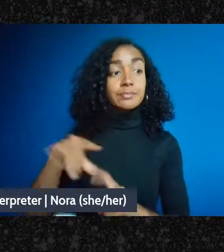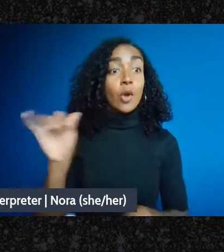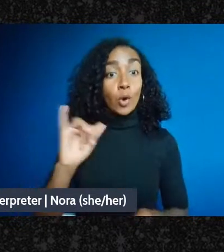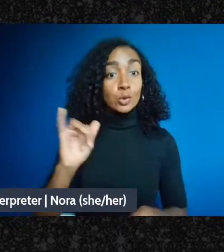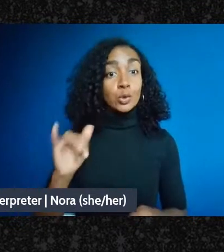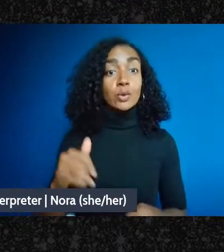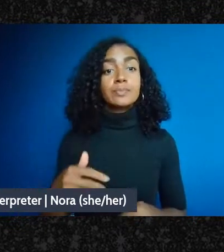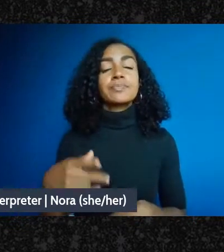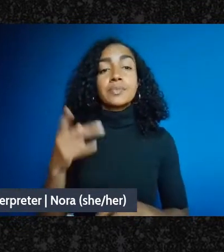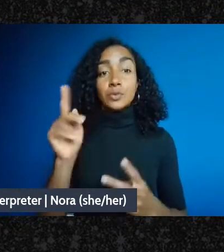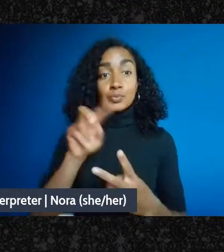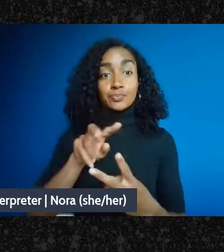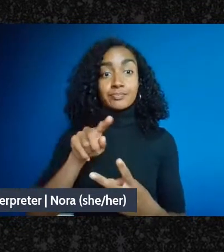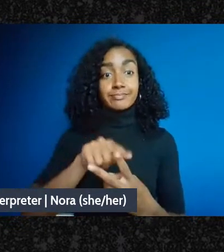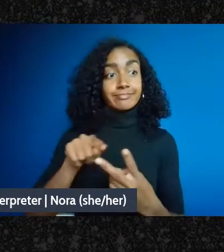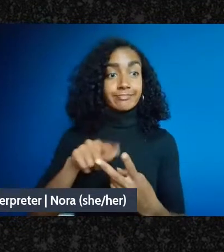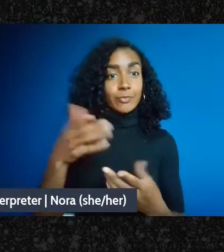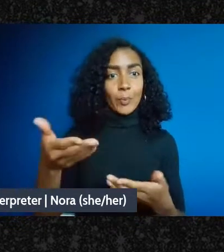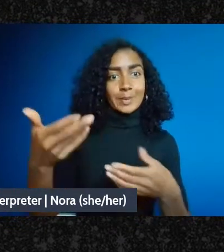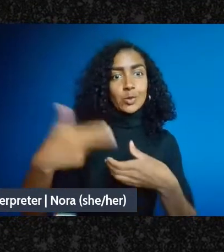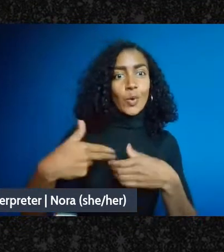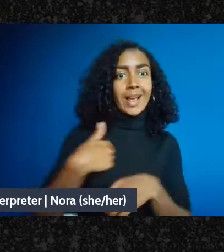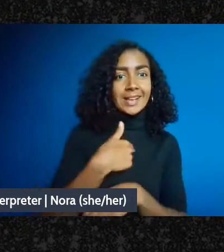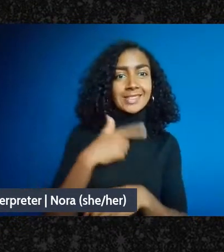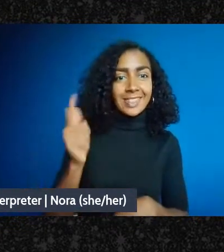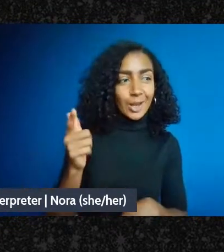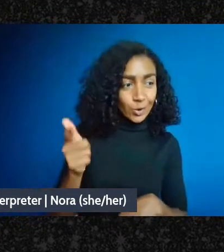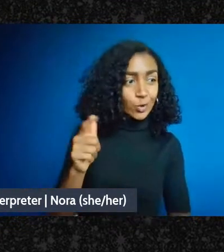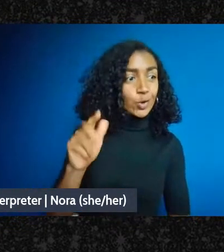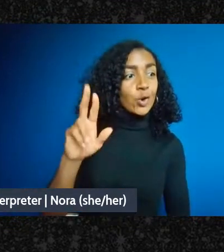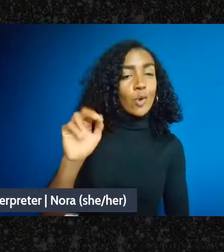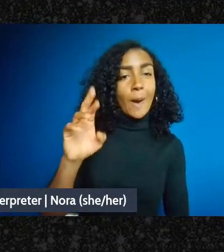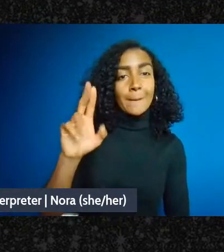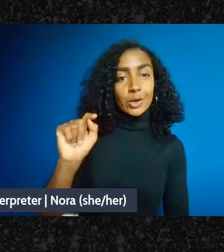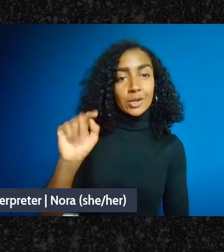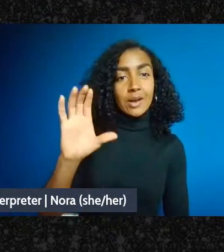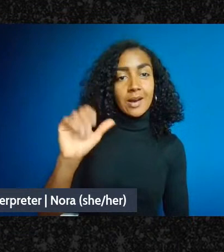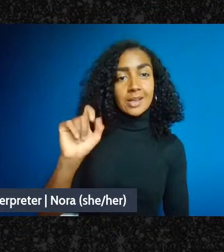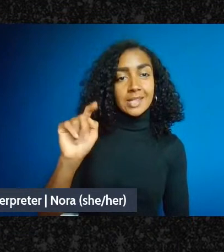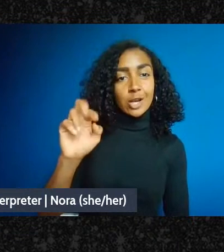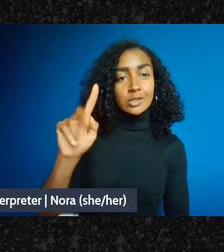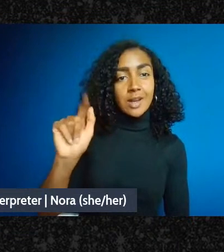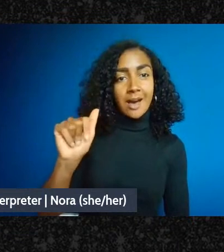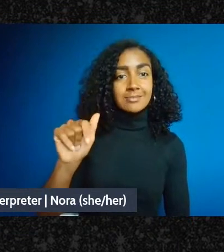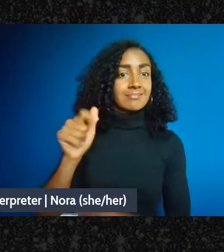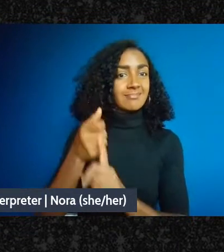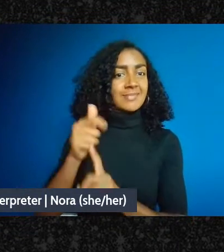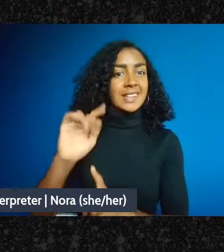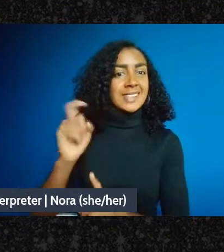by a tax expert Robert Caserta, who is a visiting assistant clinical professor of law